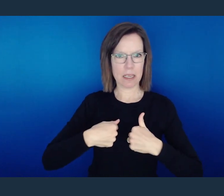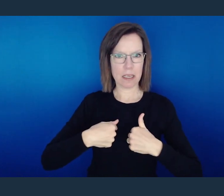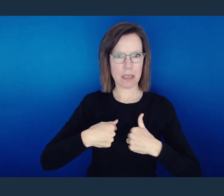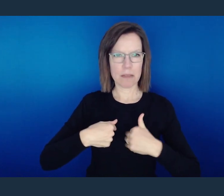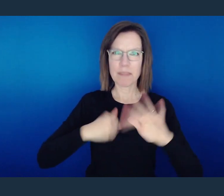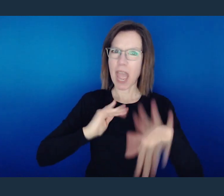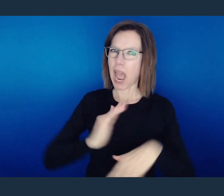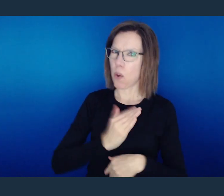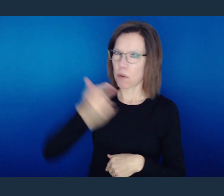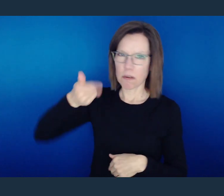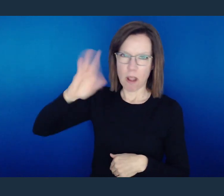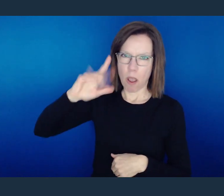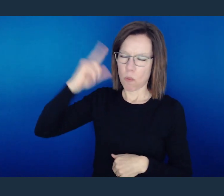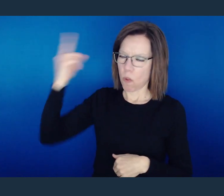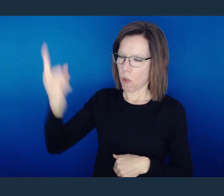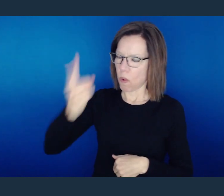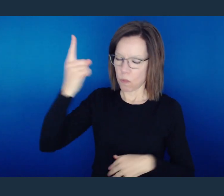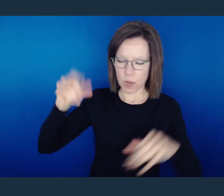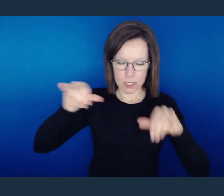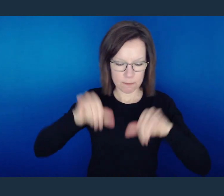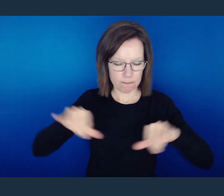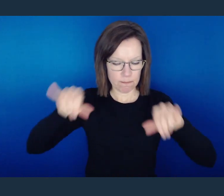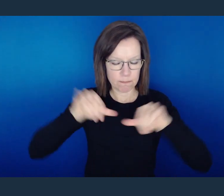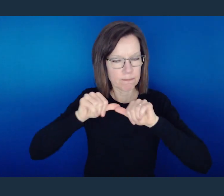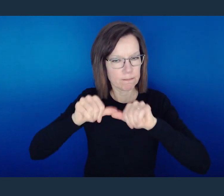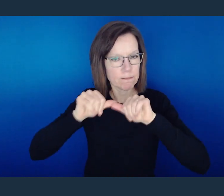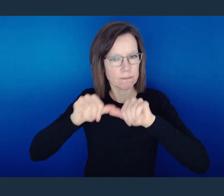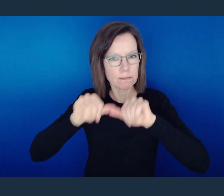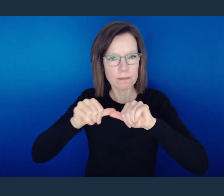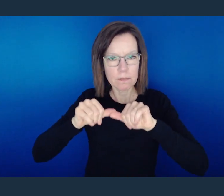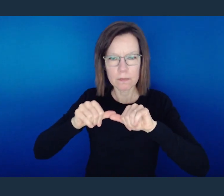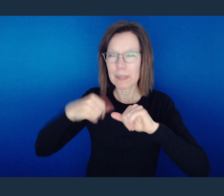You see, our God is a consistent God.